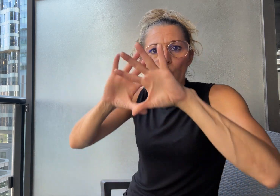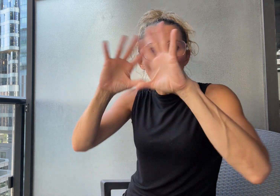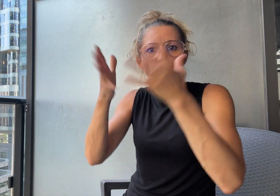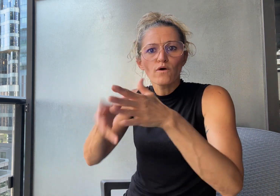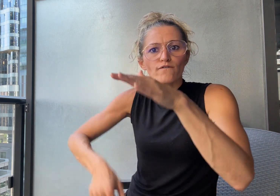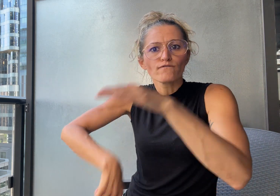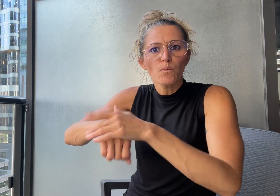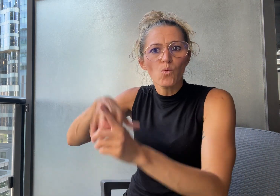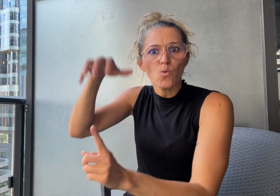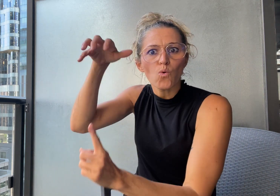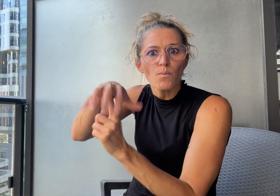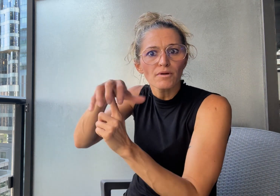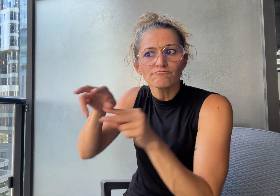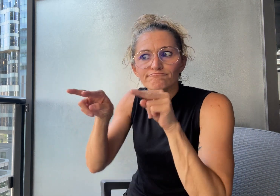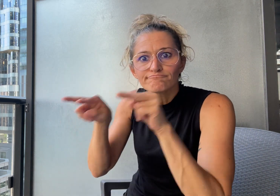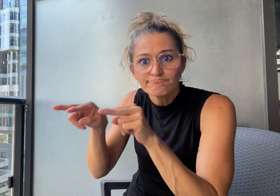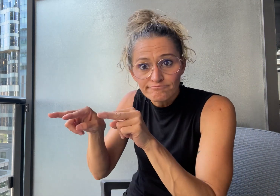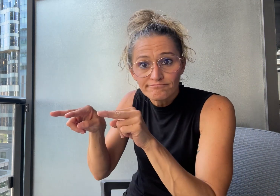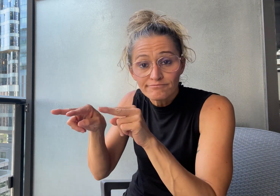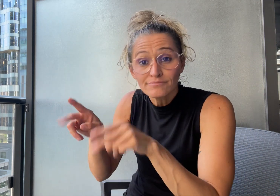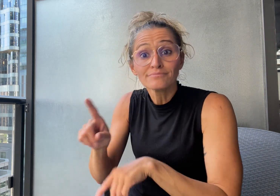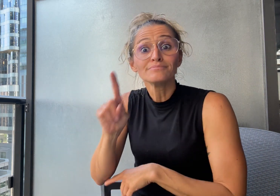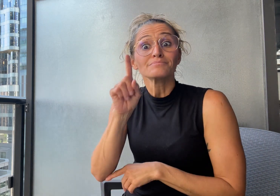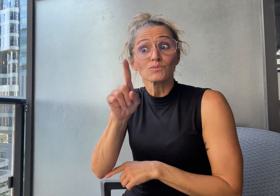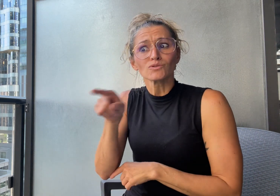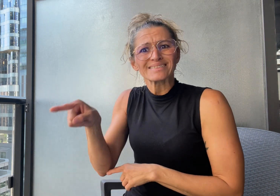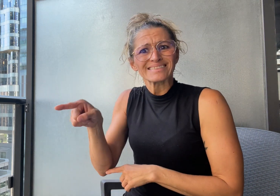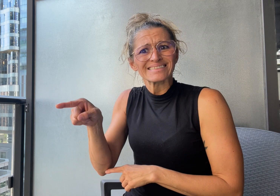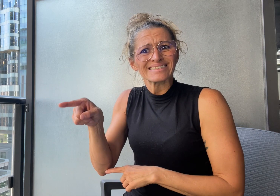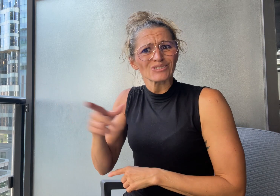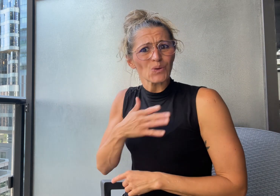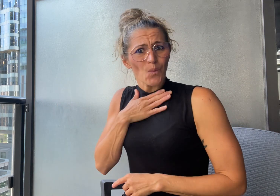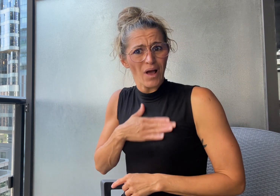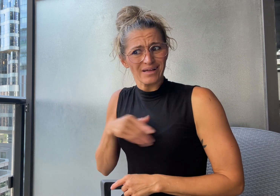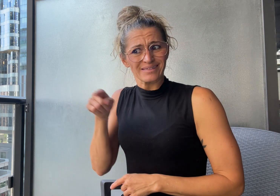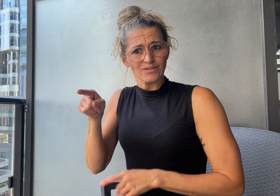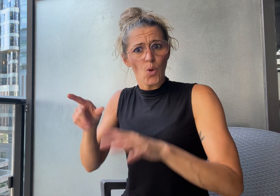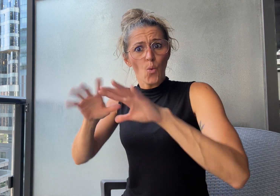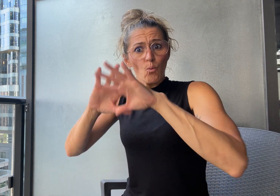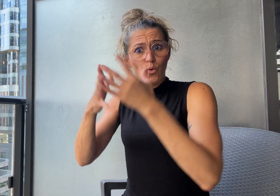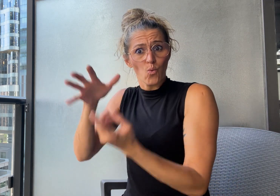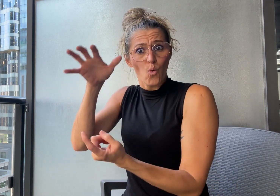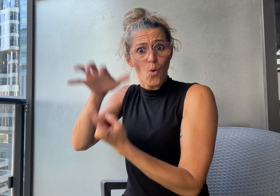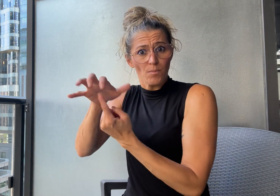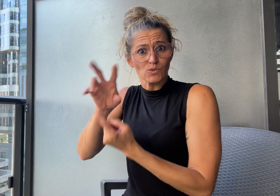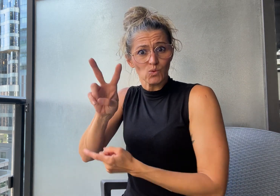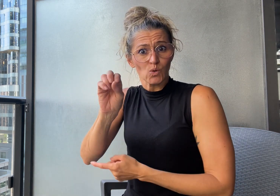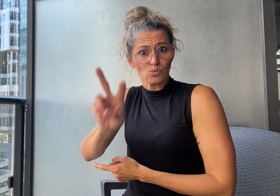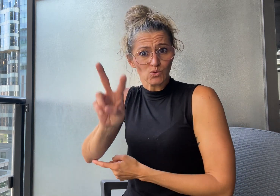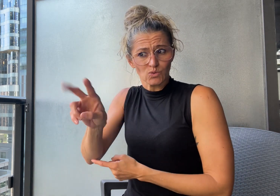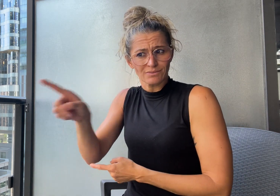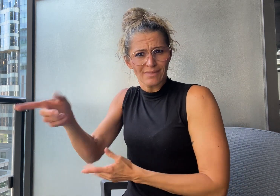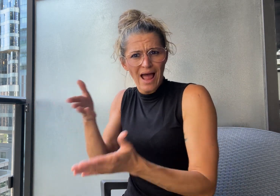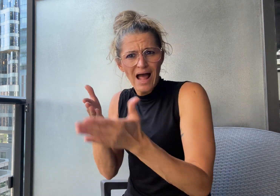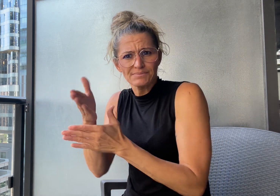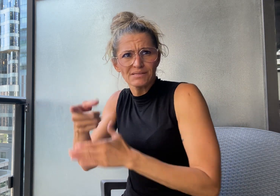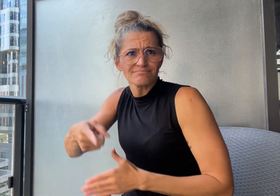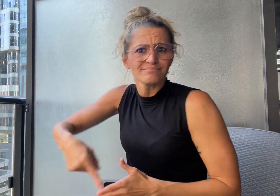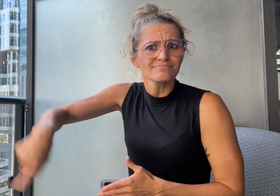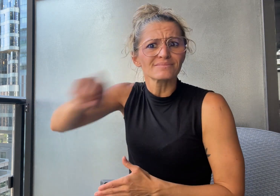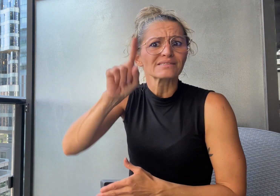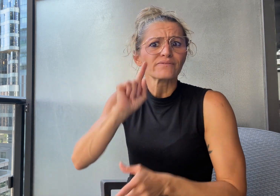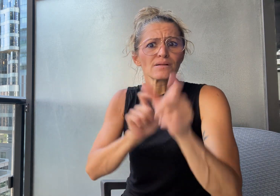Besides aiming to make World Cup 2022 accessible